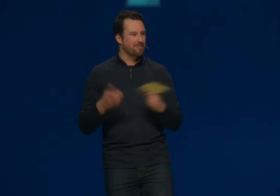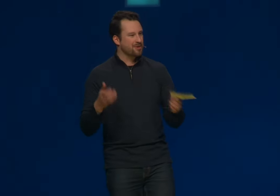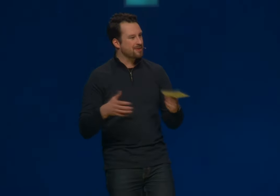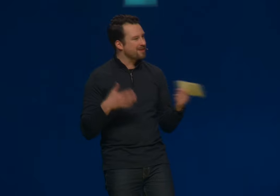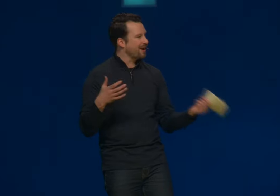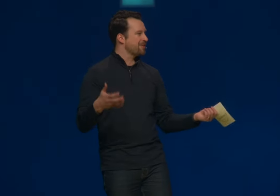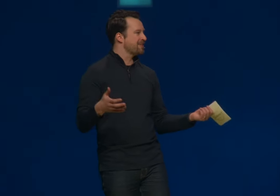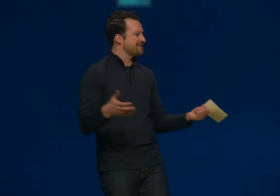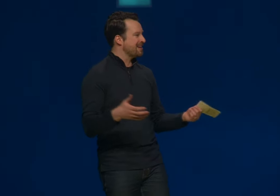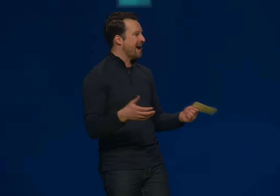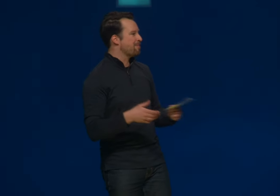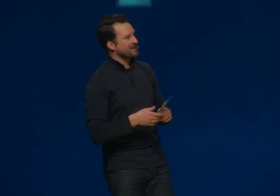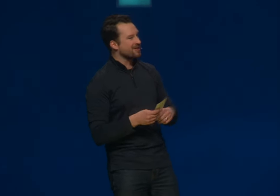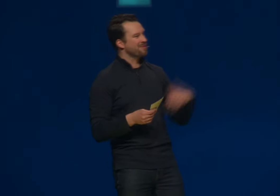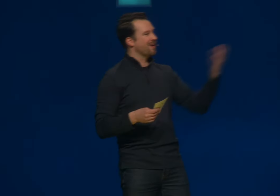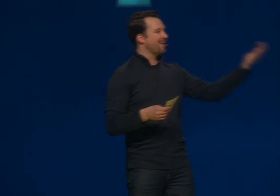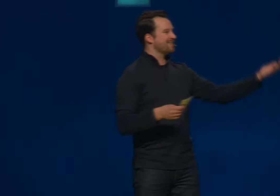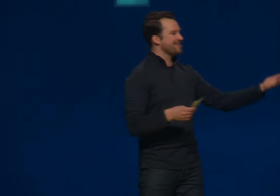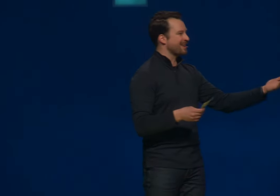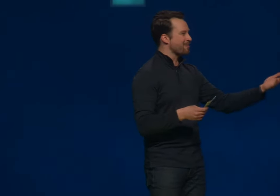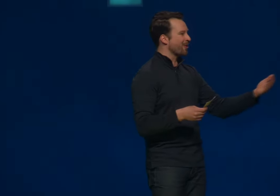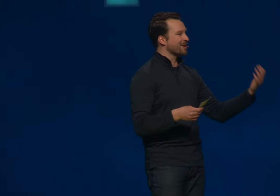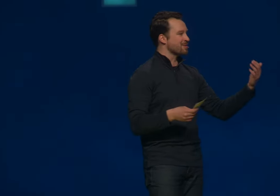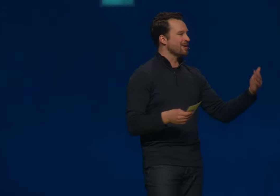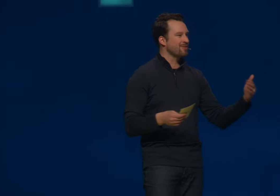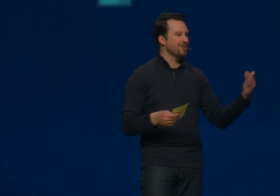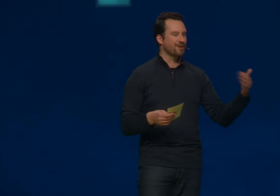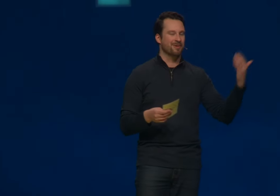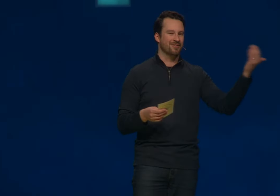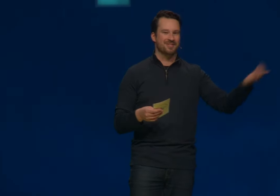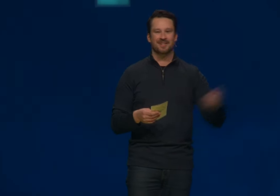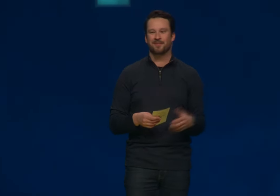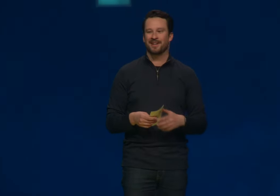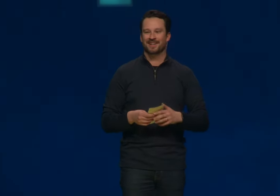about some of the other things that happen here beyond our Sunday mornings. We give you a little bit of a sneak peek.